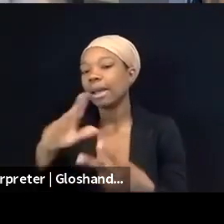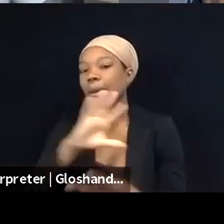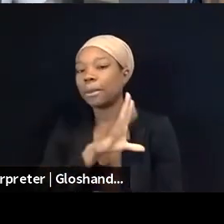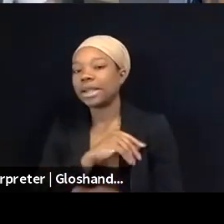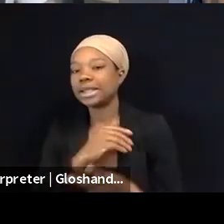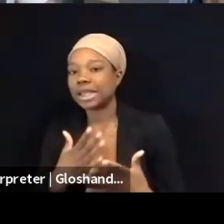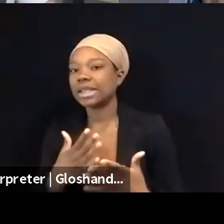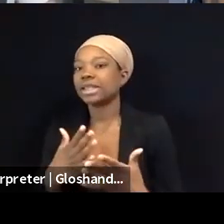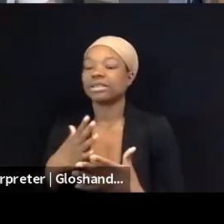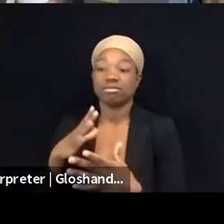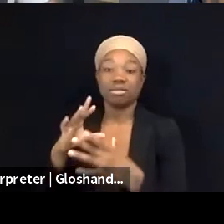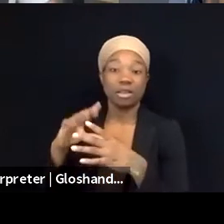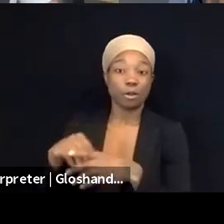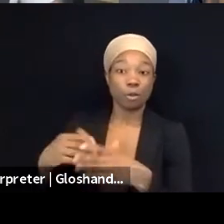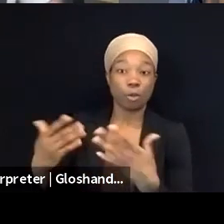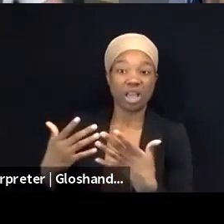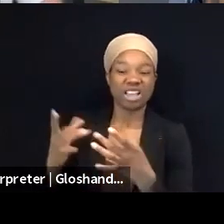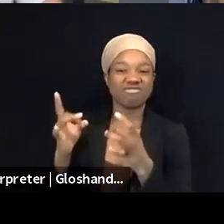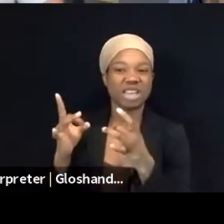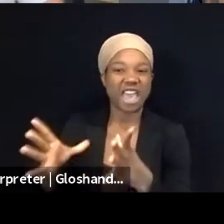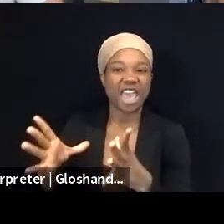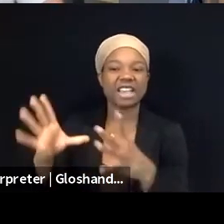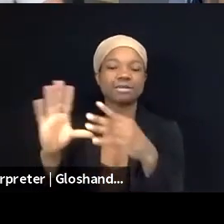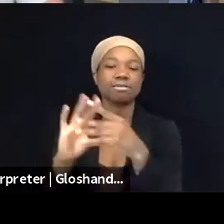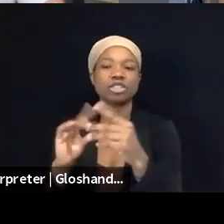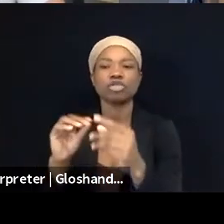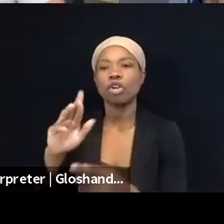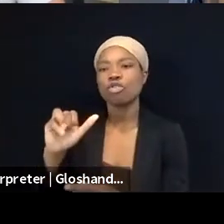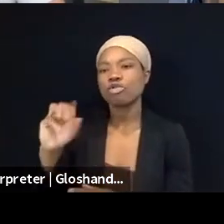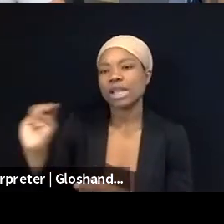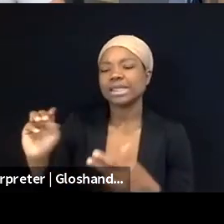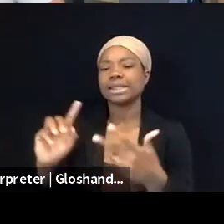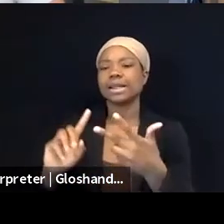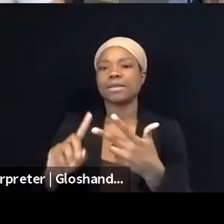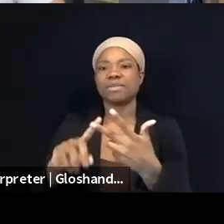racism and incitement. So you can imagine like, the high level volume